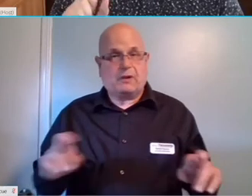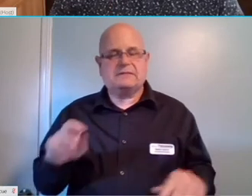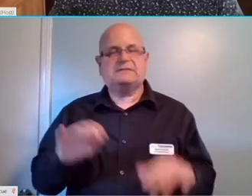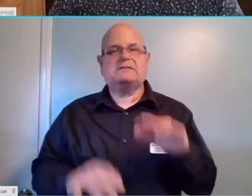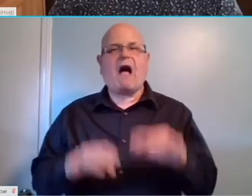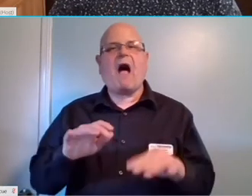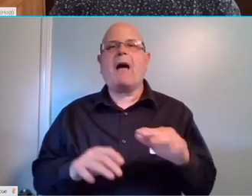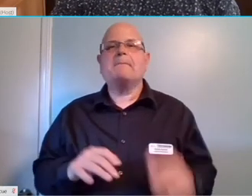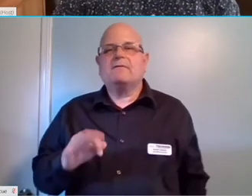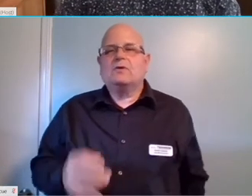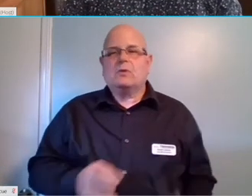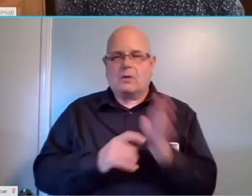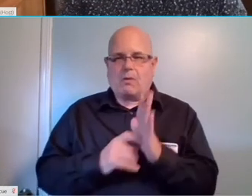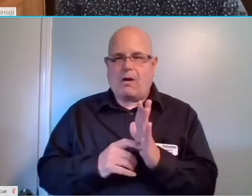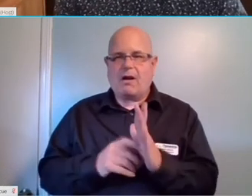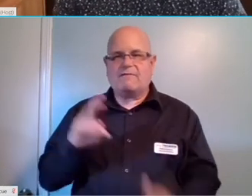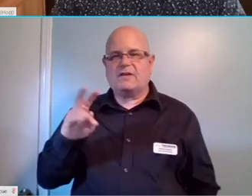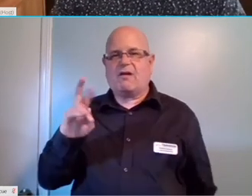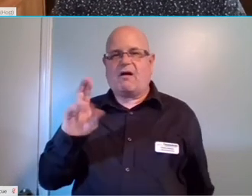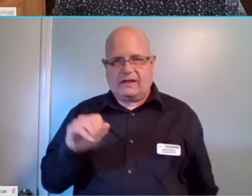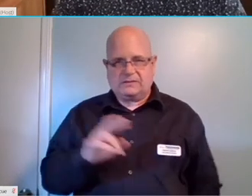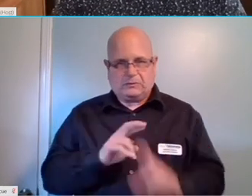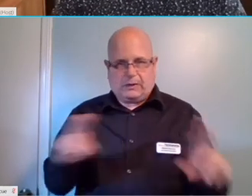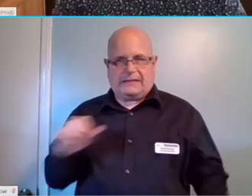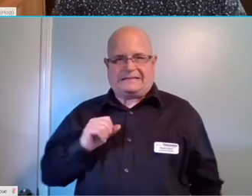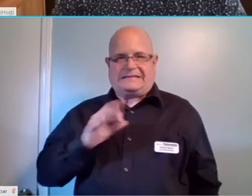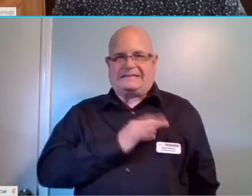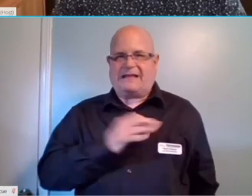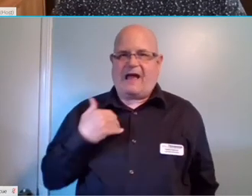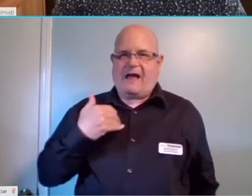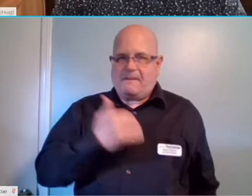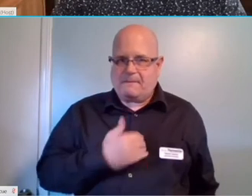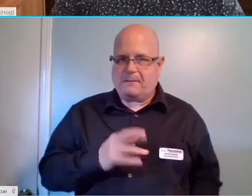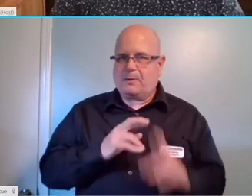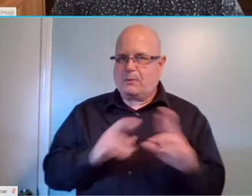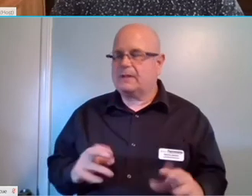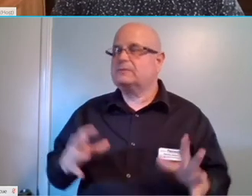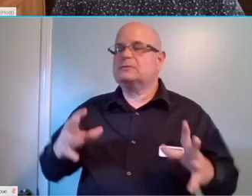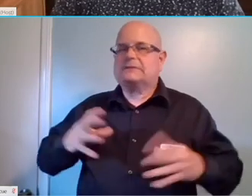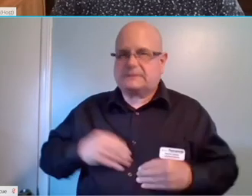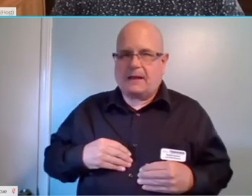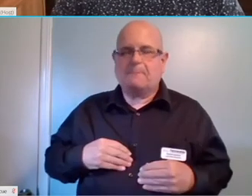If you require a video relay service, we have a staff member standing by to field those questions.